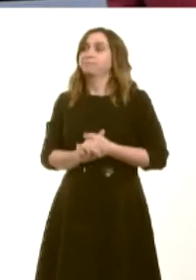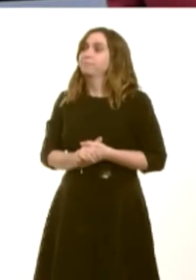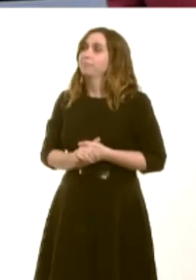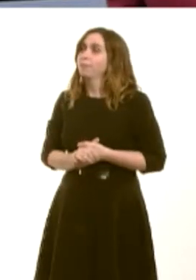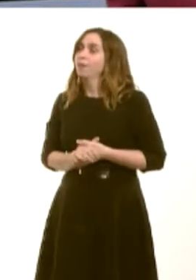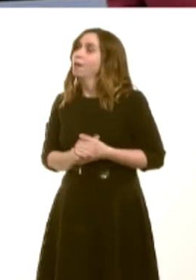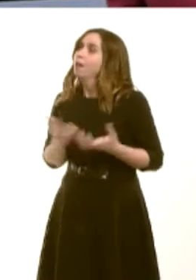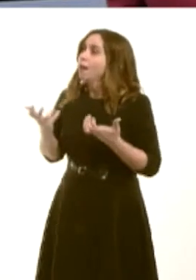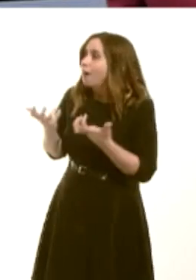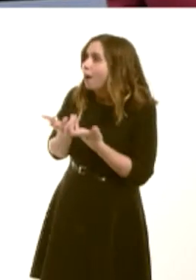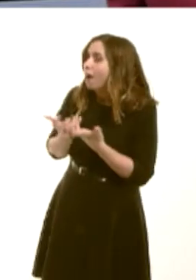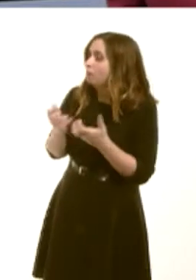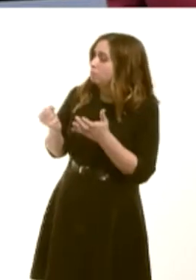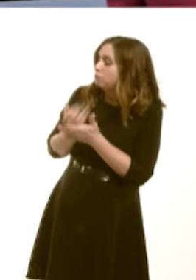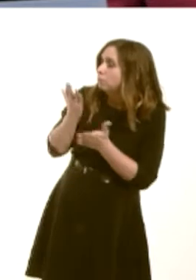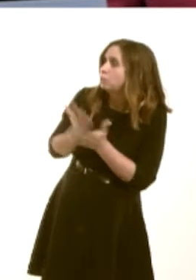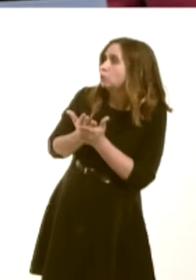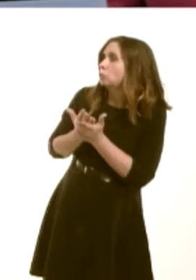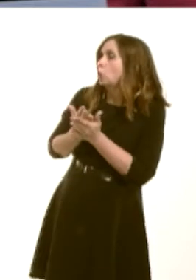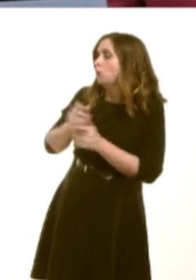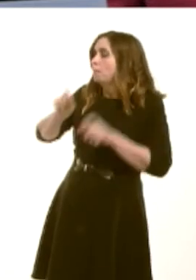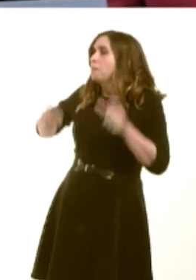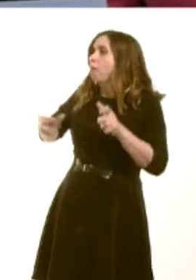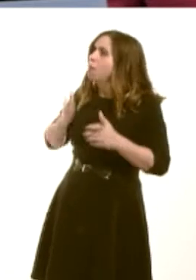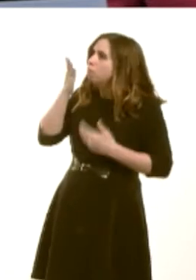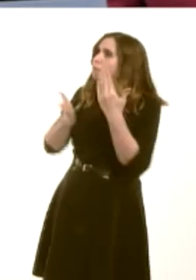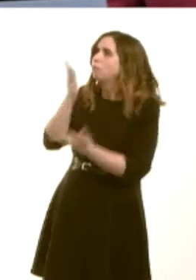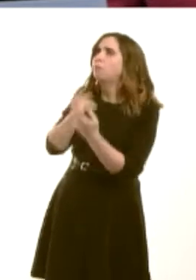how to ensure that people can see GPs, the first thing to do is to make sure that people